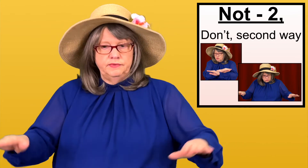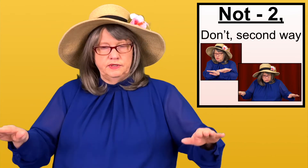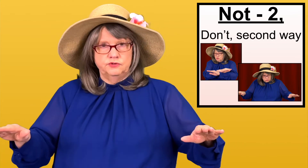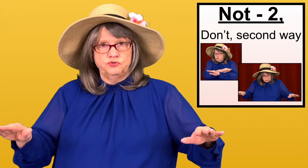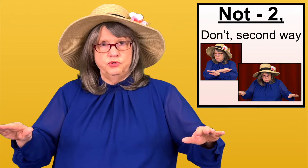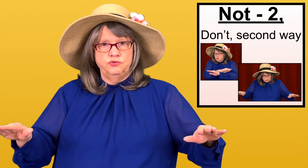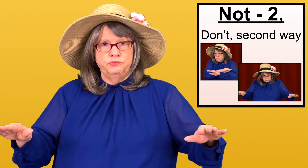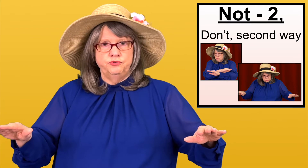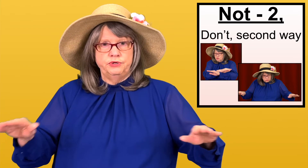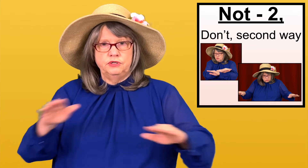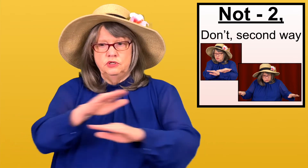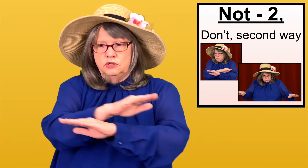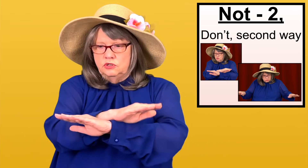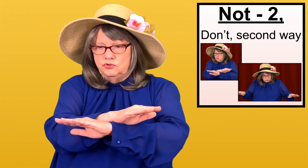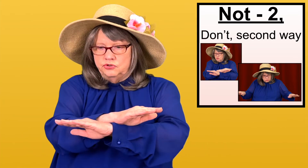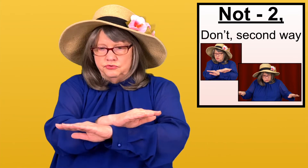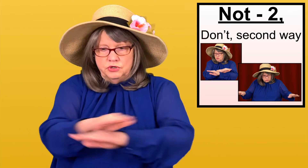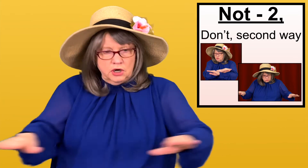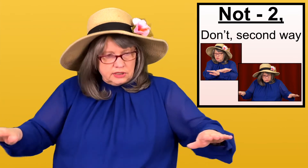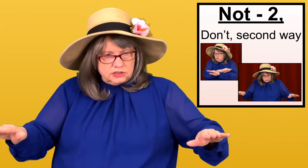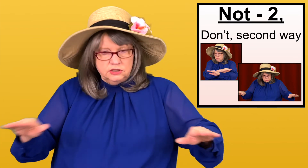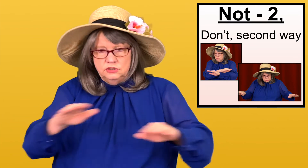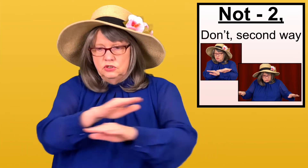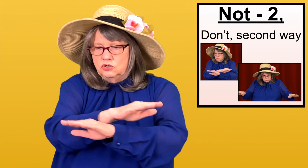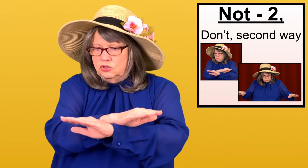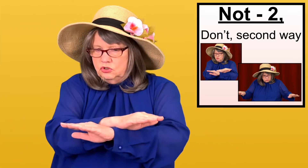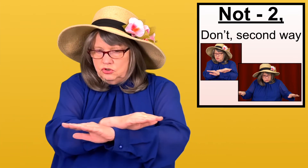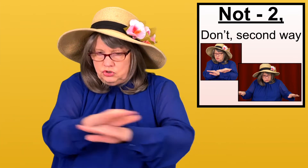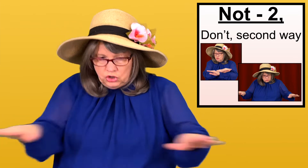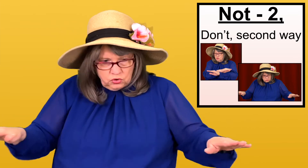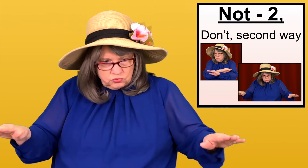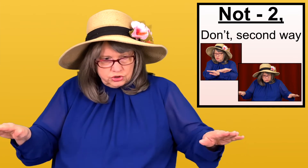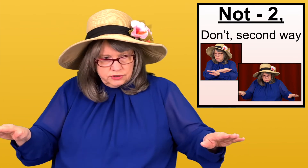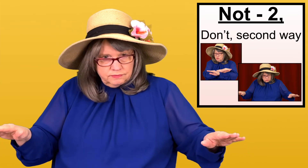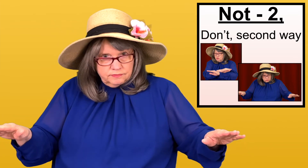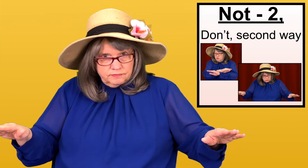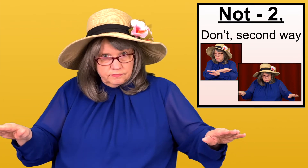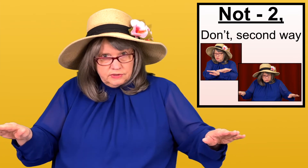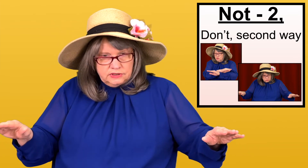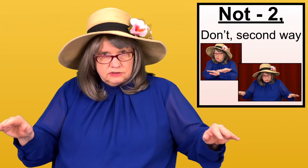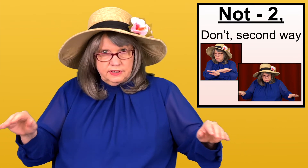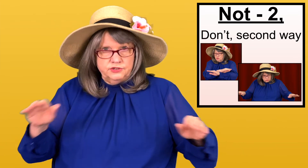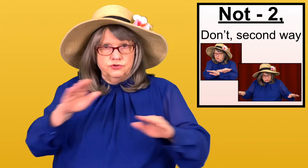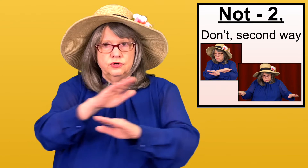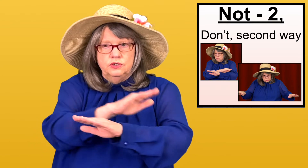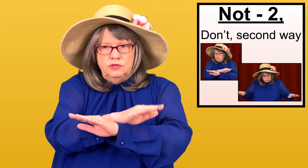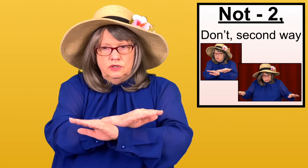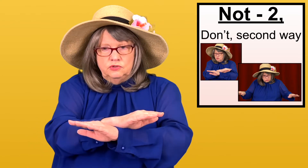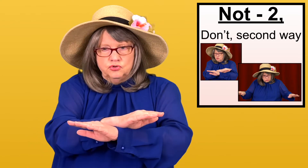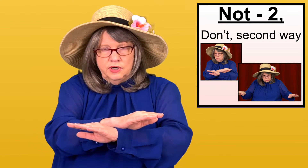in a smooth movement. DO-NOT. DON'T. It's like you're trying